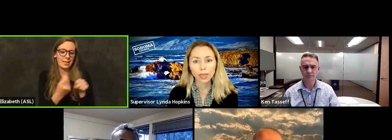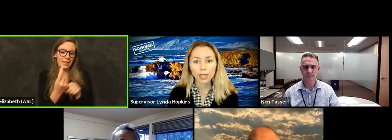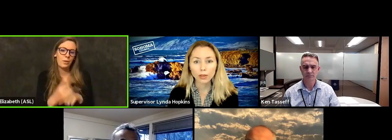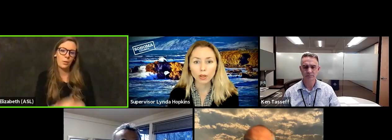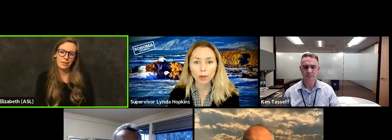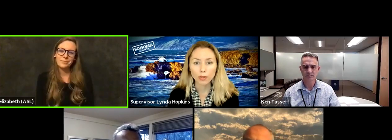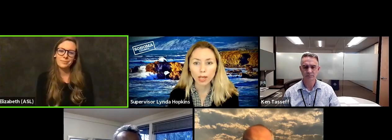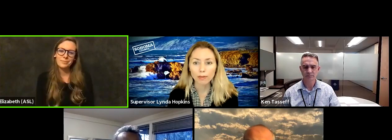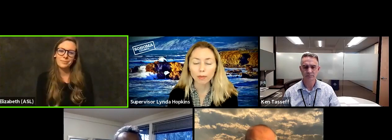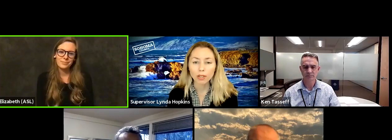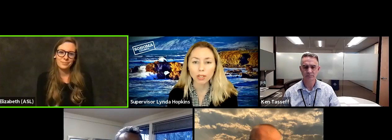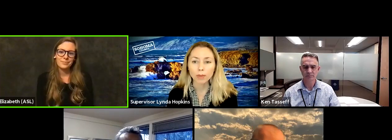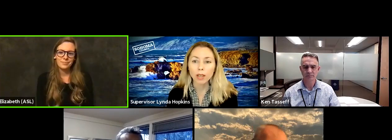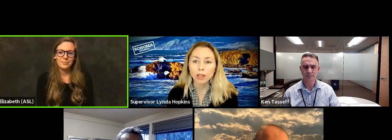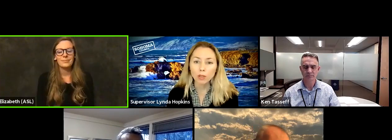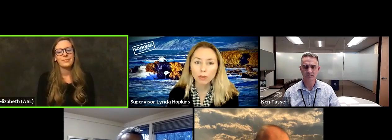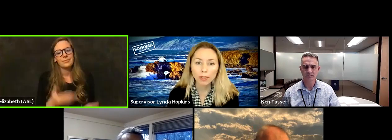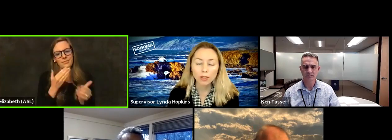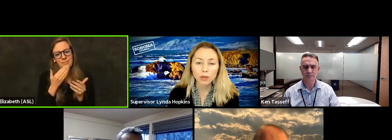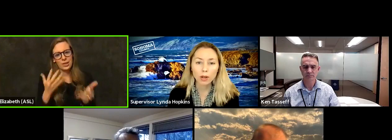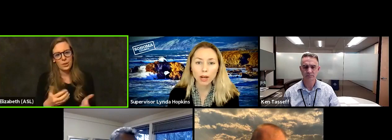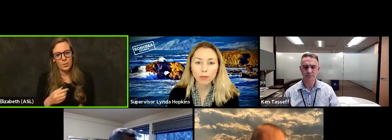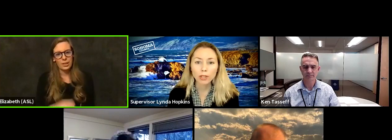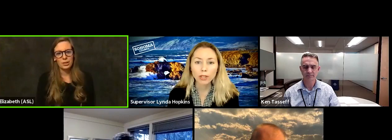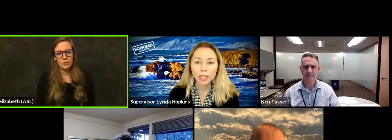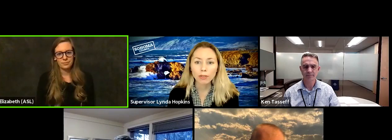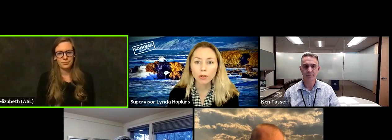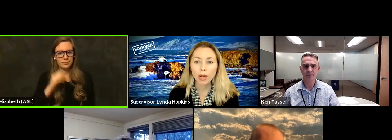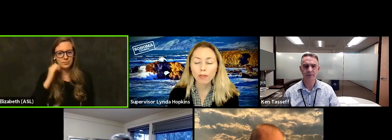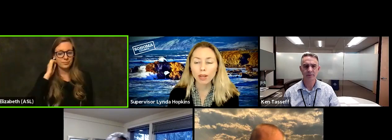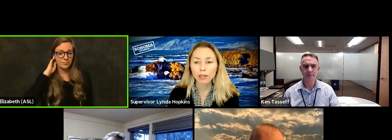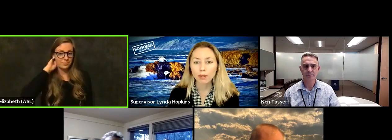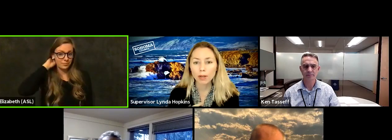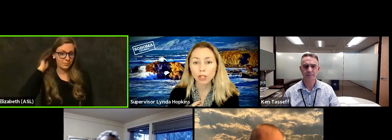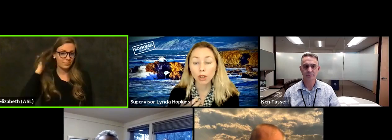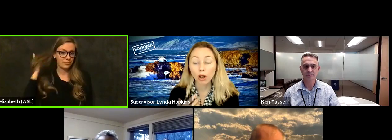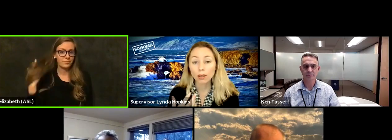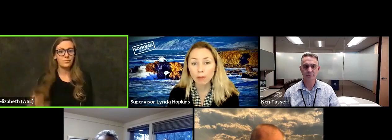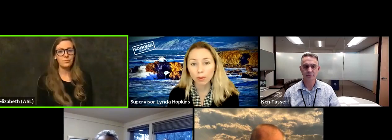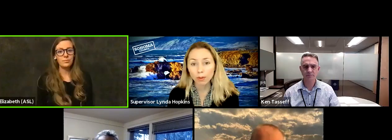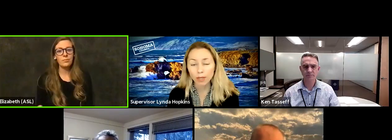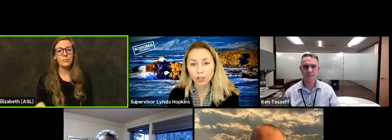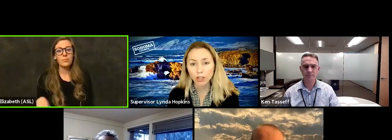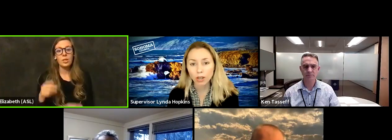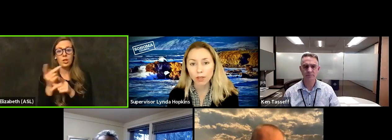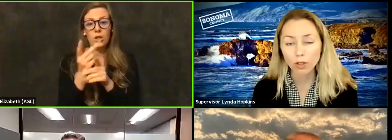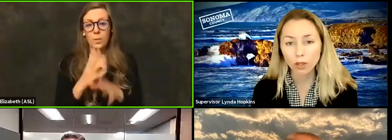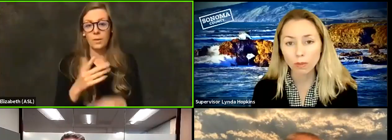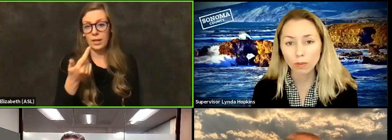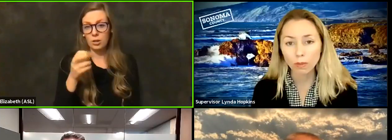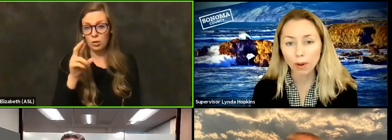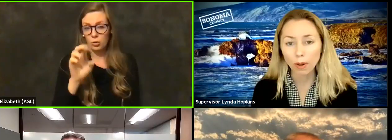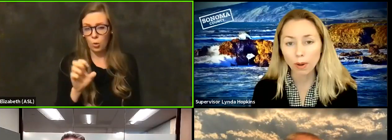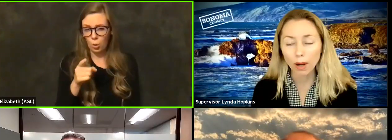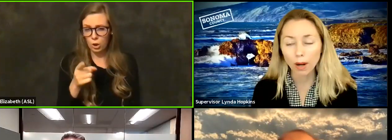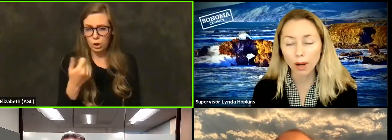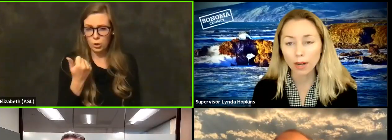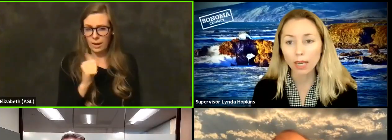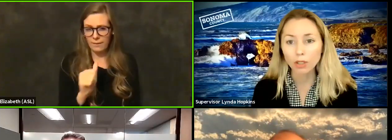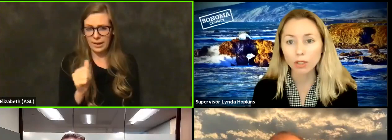Thank you so much for that information, Supervisor Gore, I'm wondering if you have any information on the implementation of this third party administrator, is that